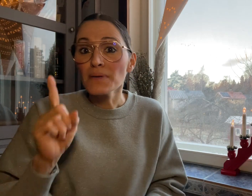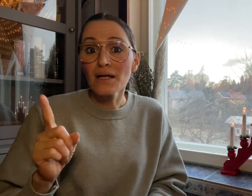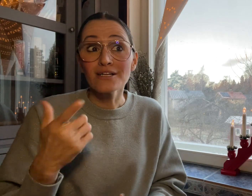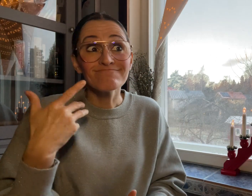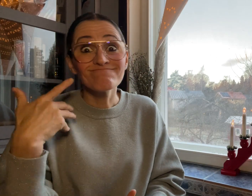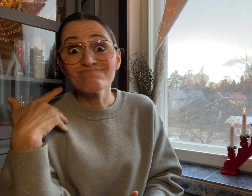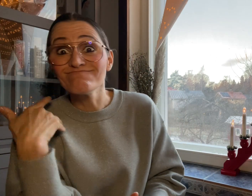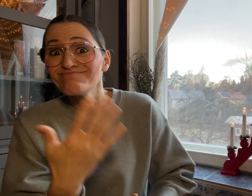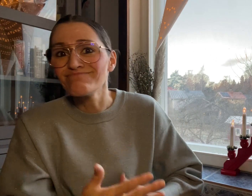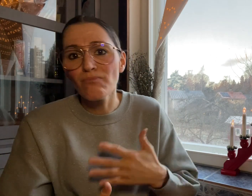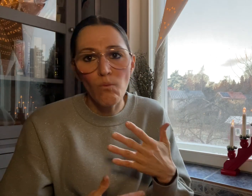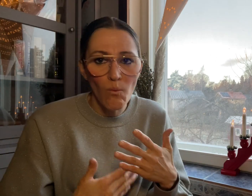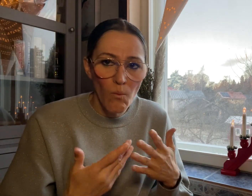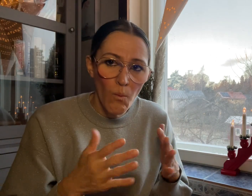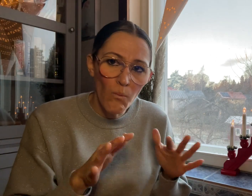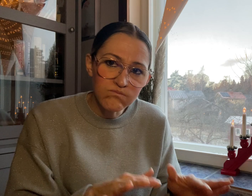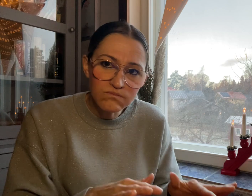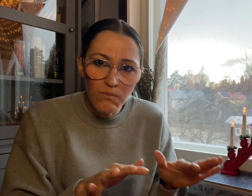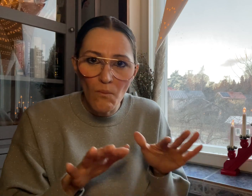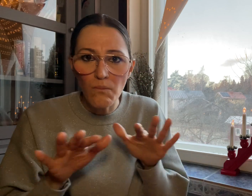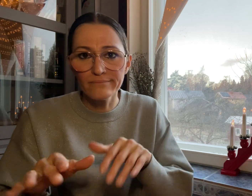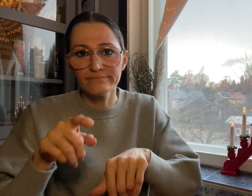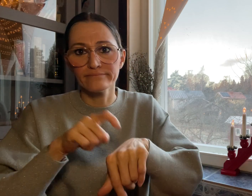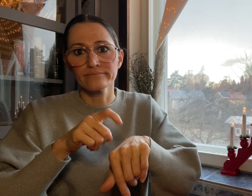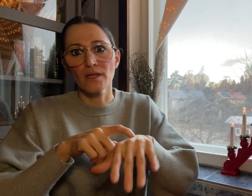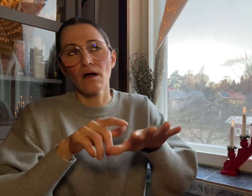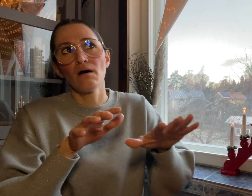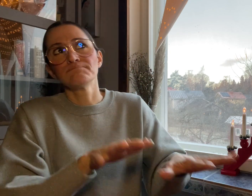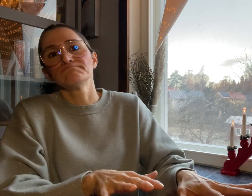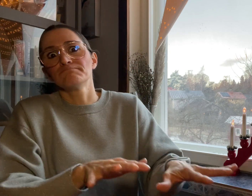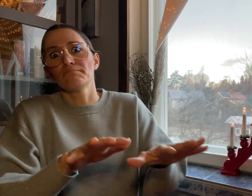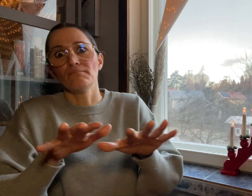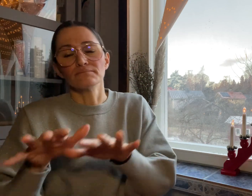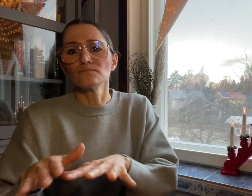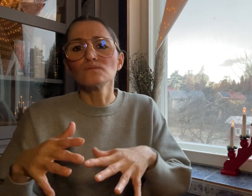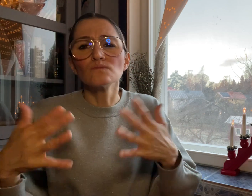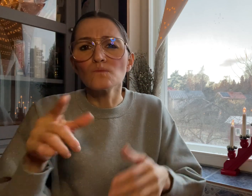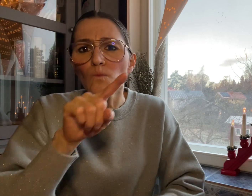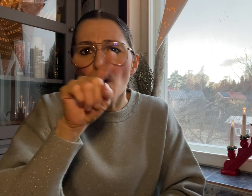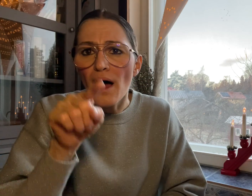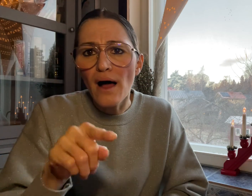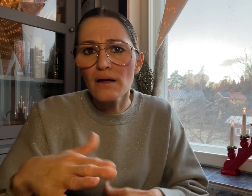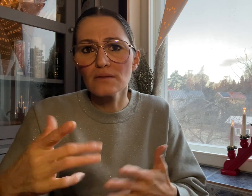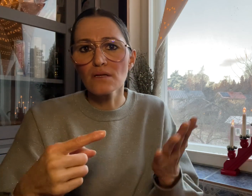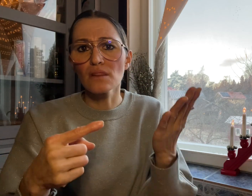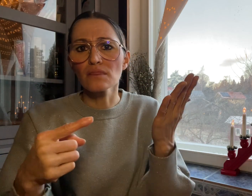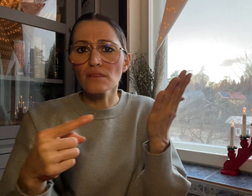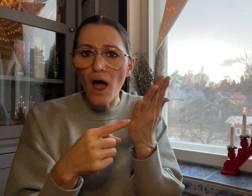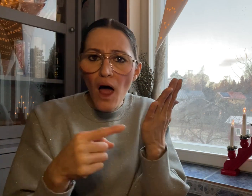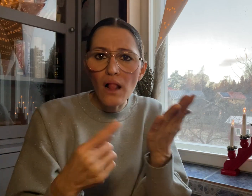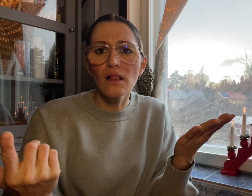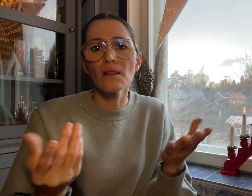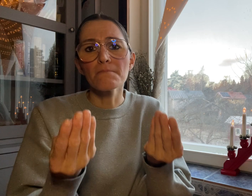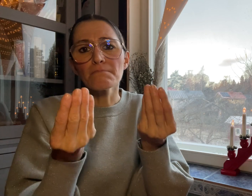but progress has been slow because of technical